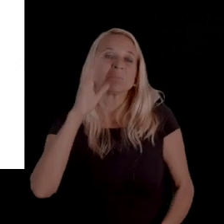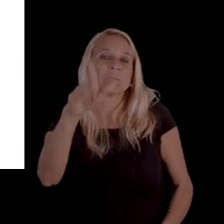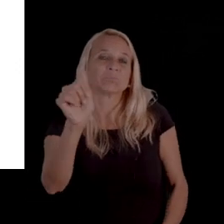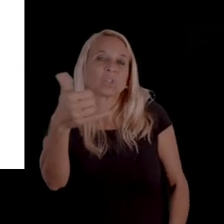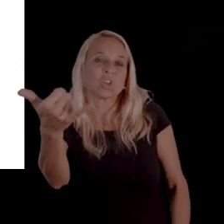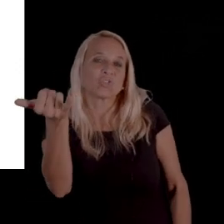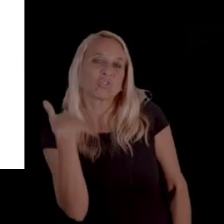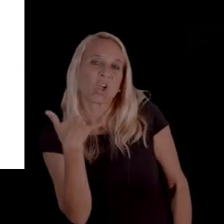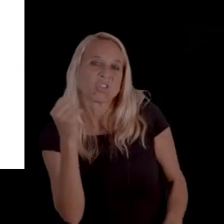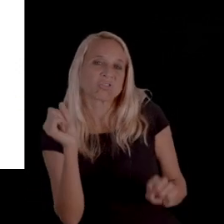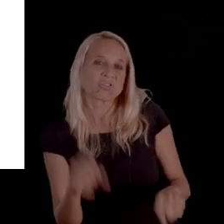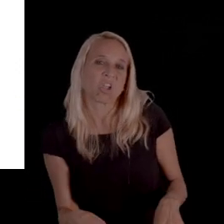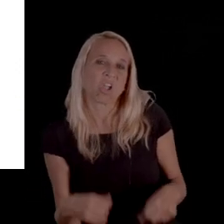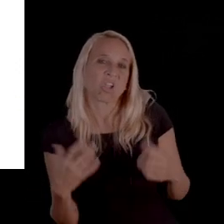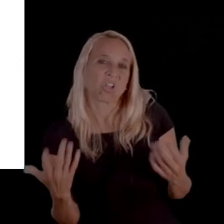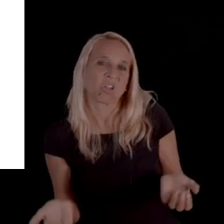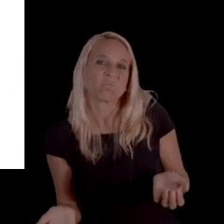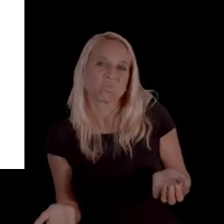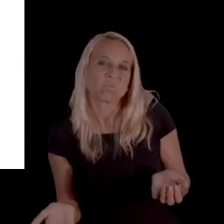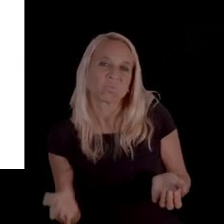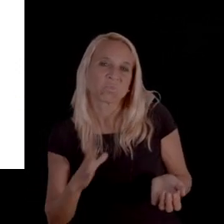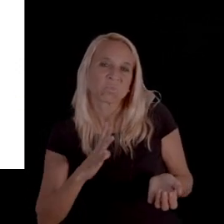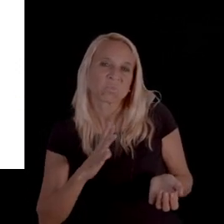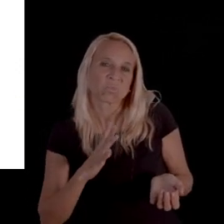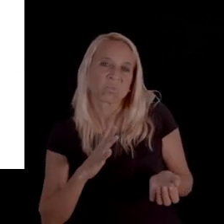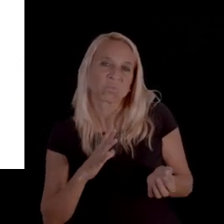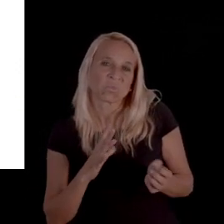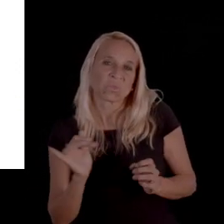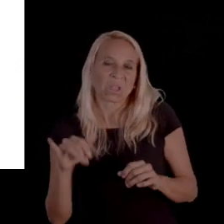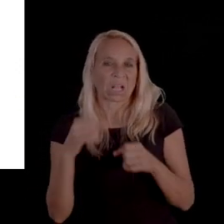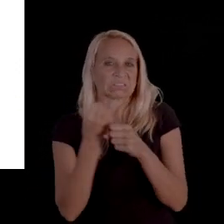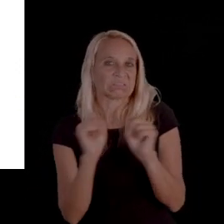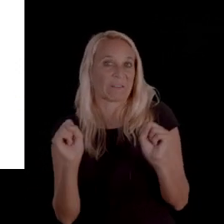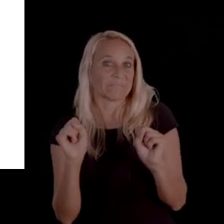and a lot of them will say you can call us. That's a safe bet.